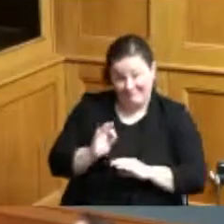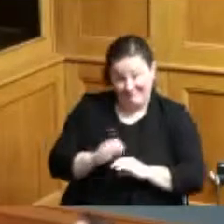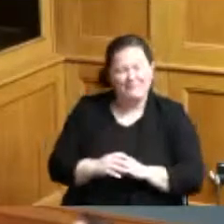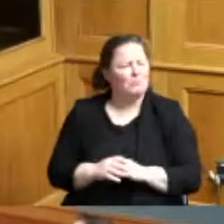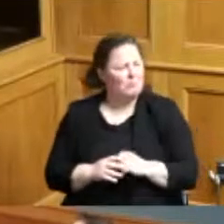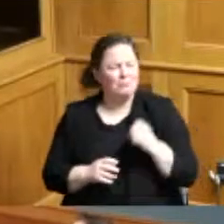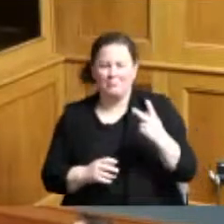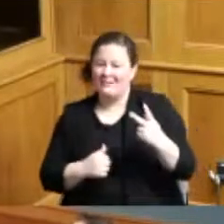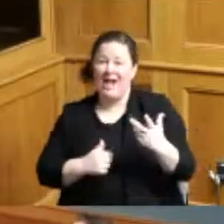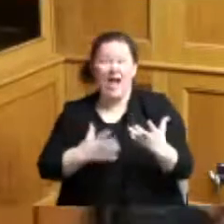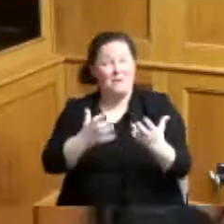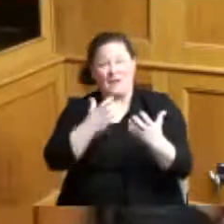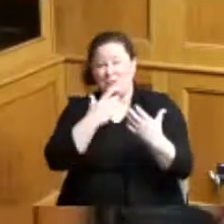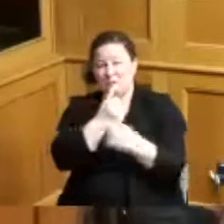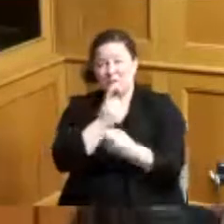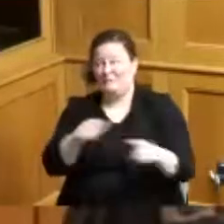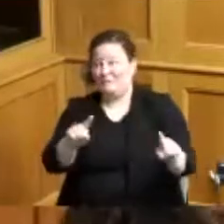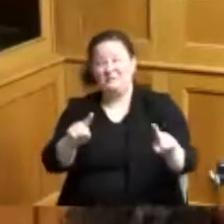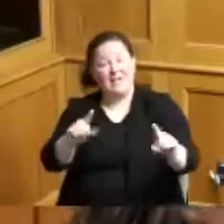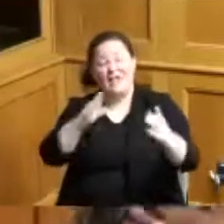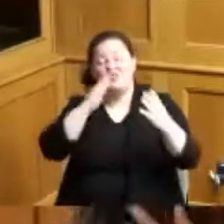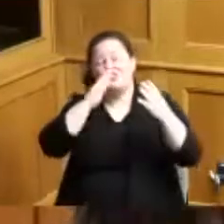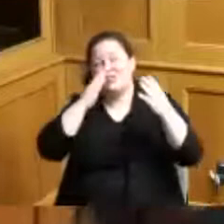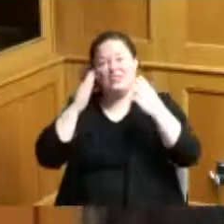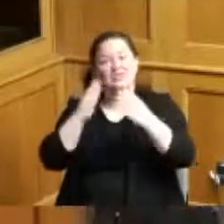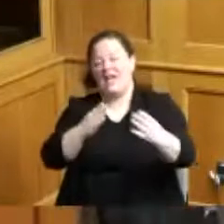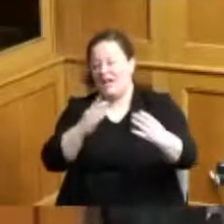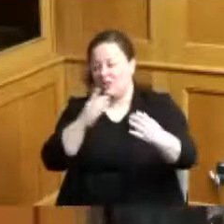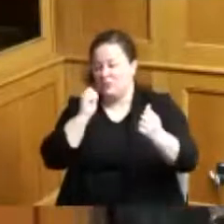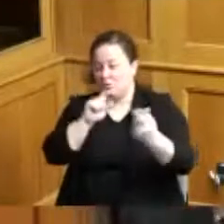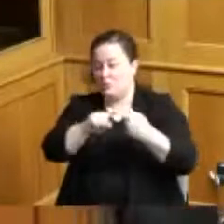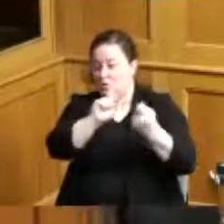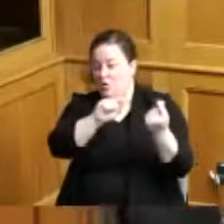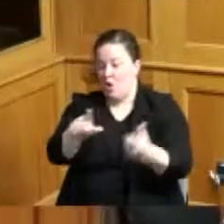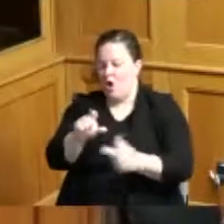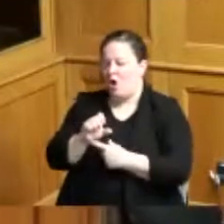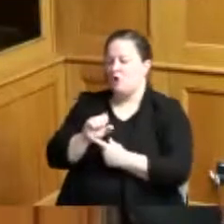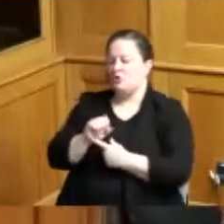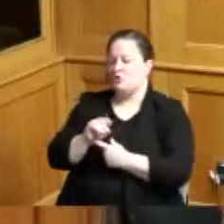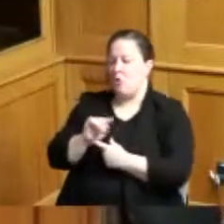I'd just like to say thank you to each one of you for your support of transit in our community